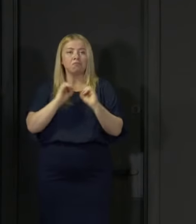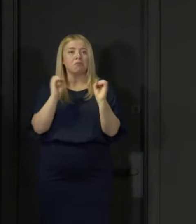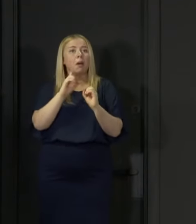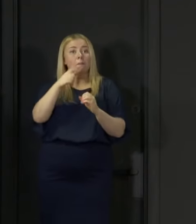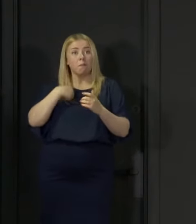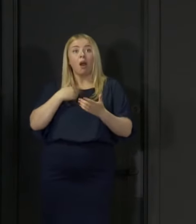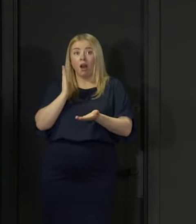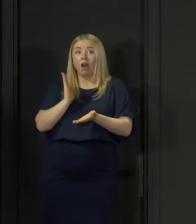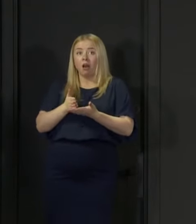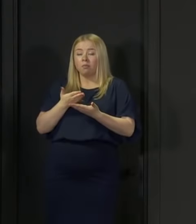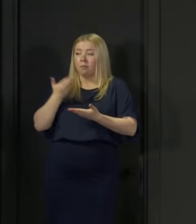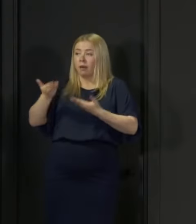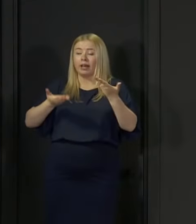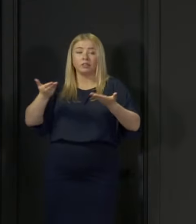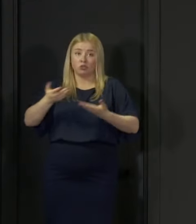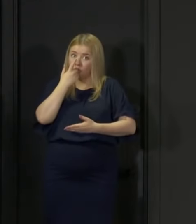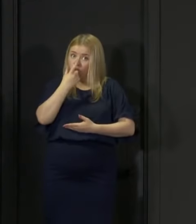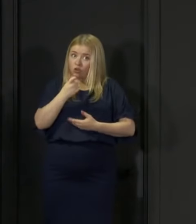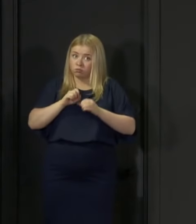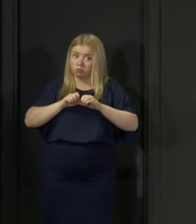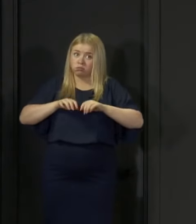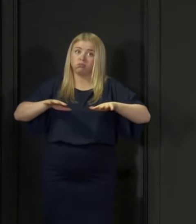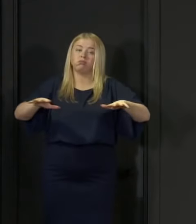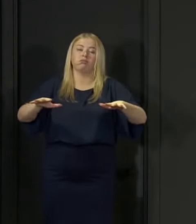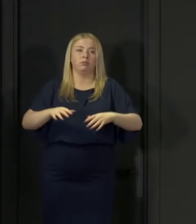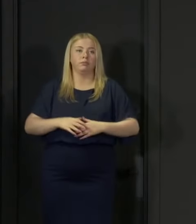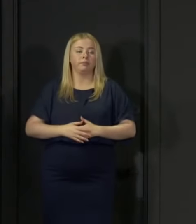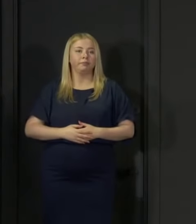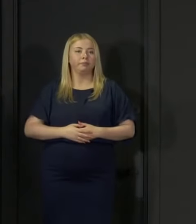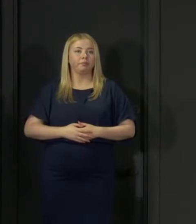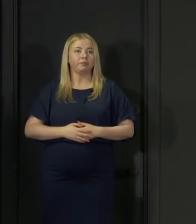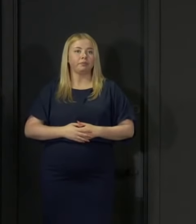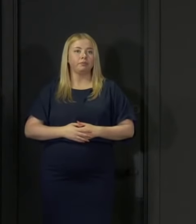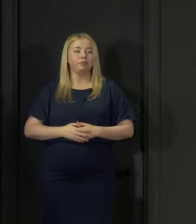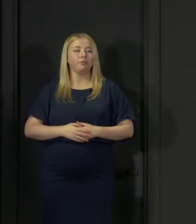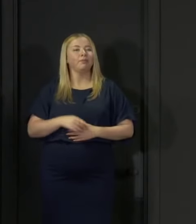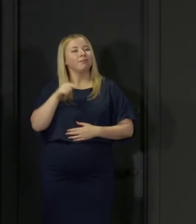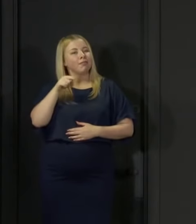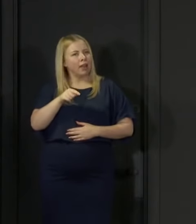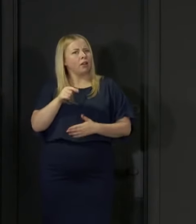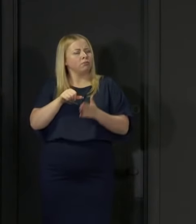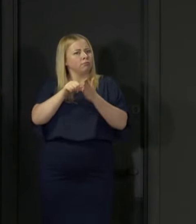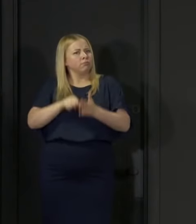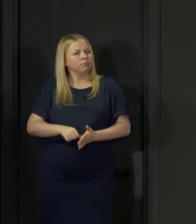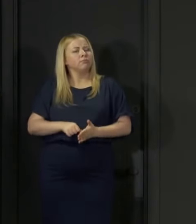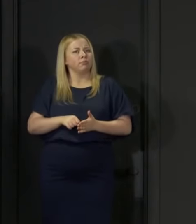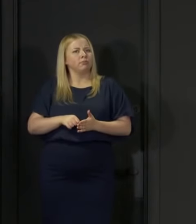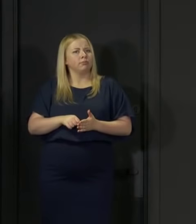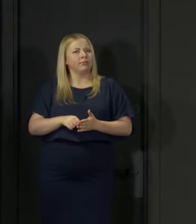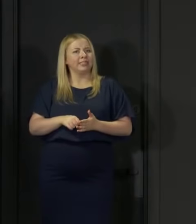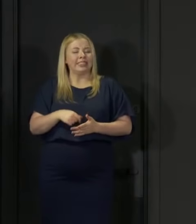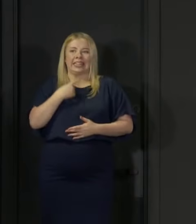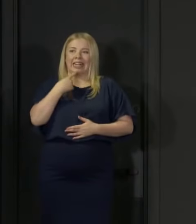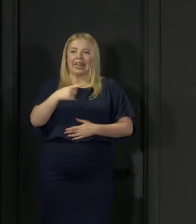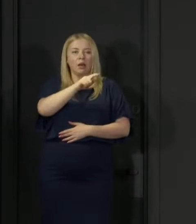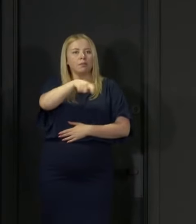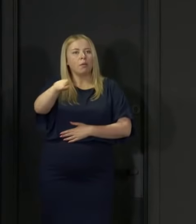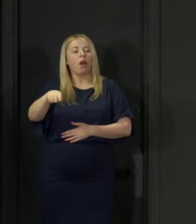you could nevertheless still be spreading the virus. That's really tough to say to people that, even if you have tested negative for this